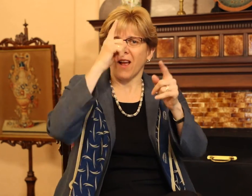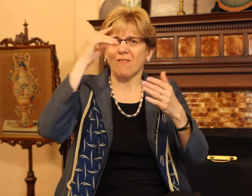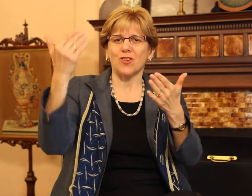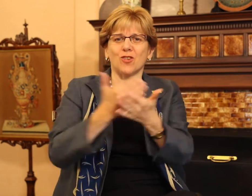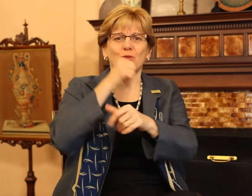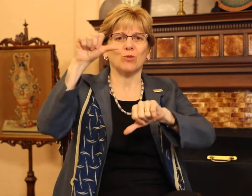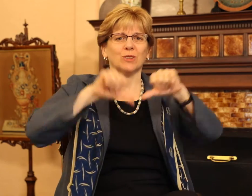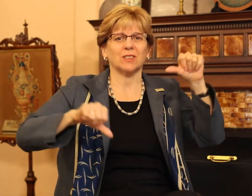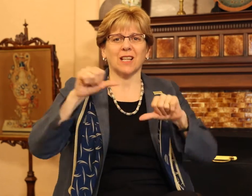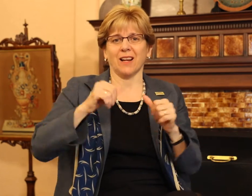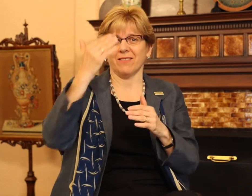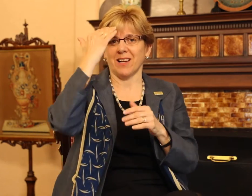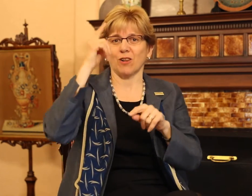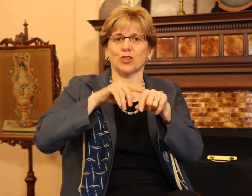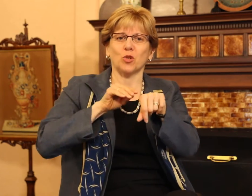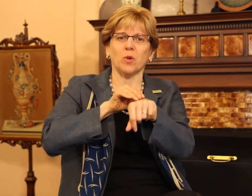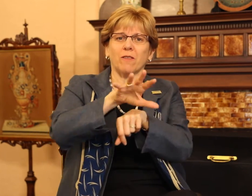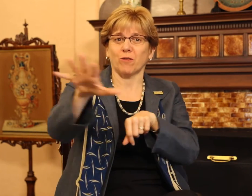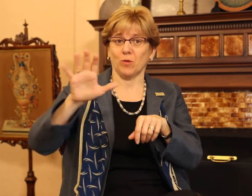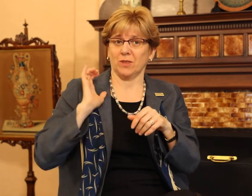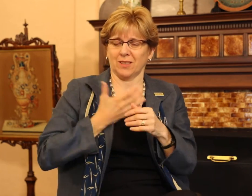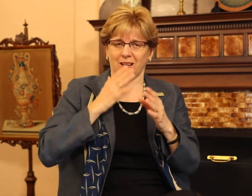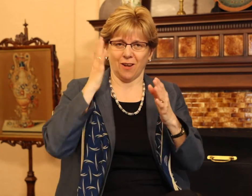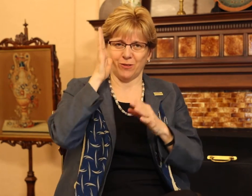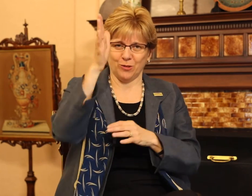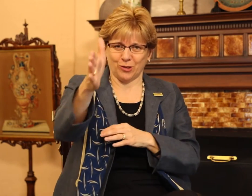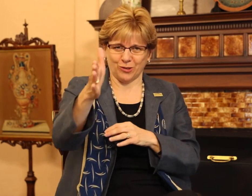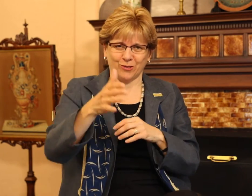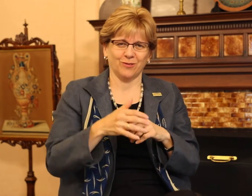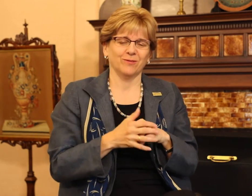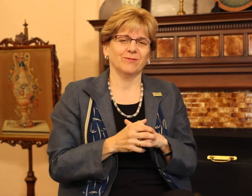new scientific knowledge to influence our future.